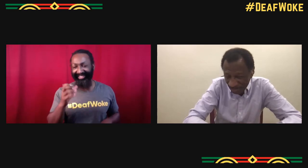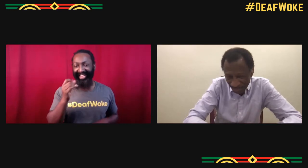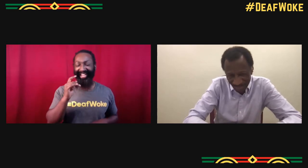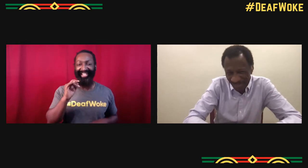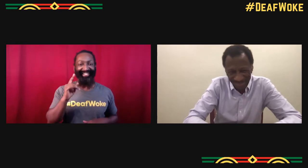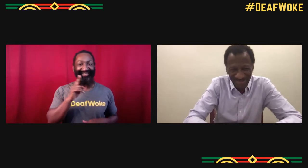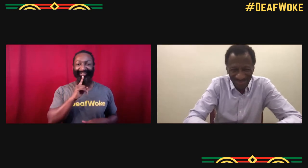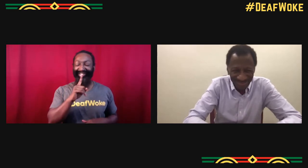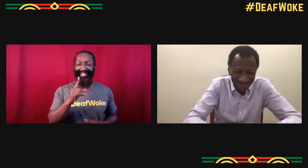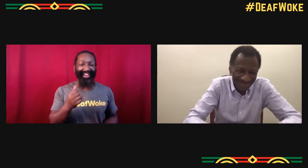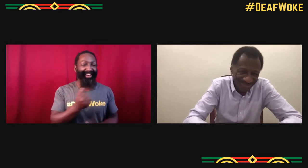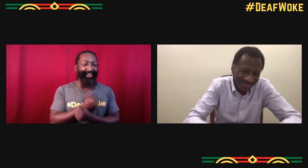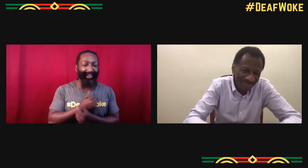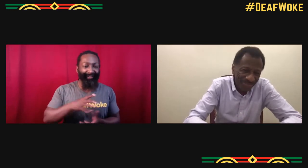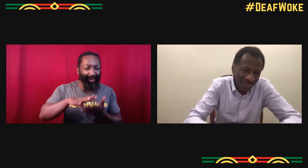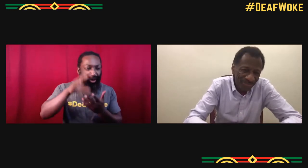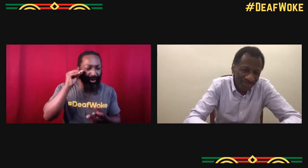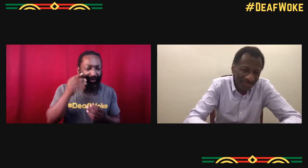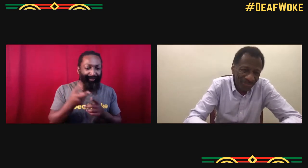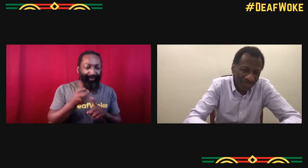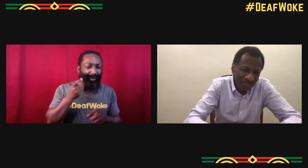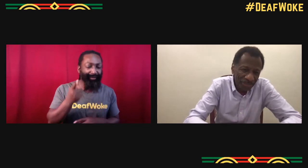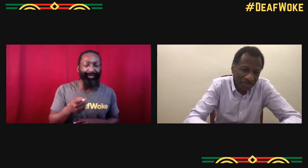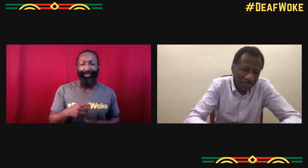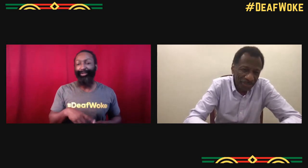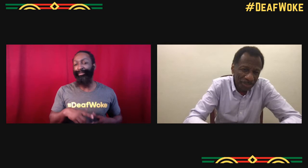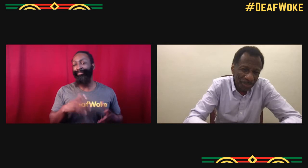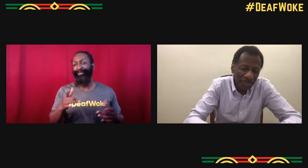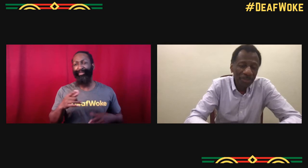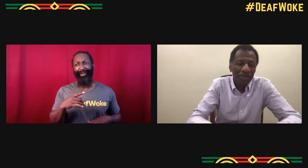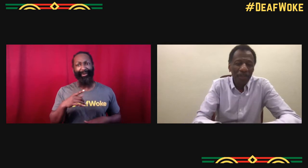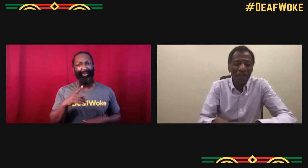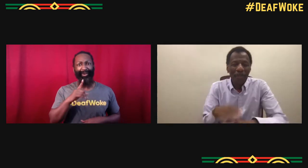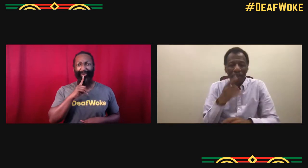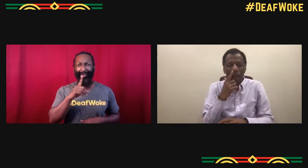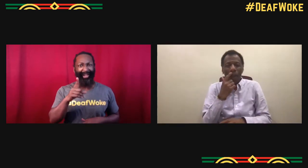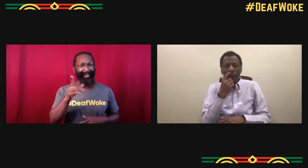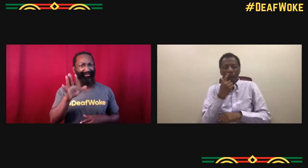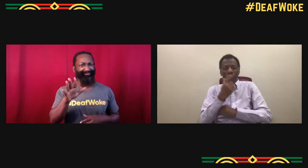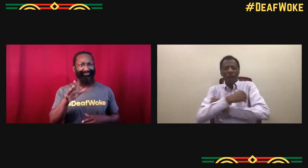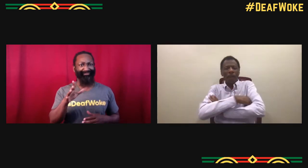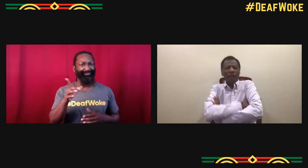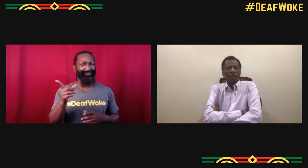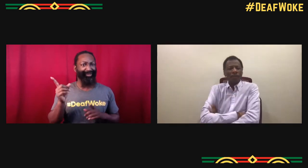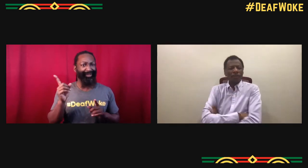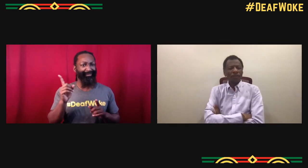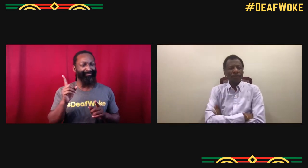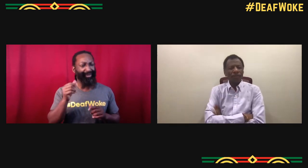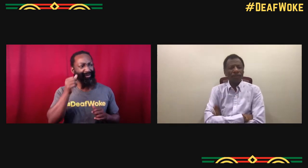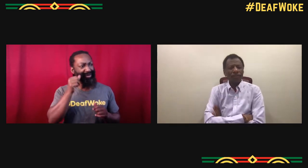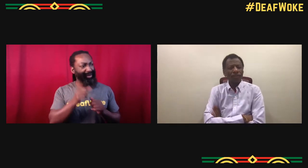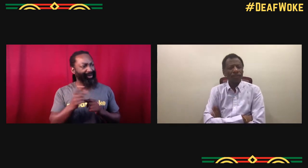I don't wanna be greedy and trying to get all of them from you, but I mean, I've learned so much from you